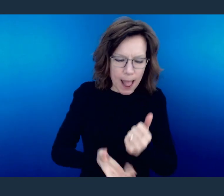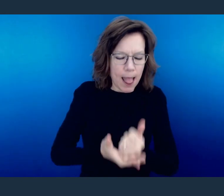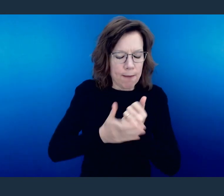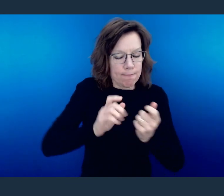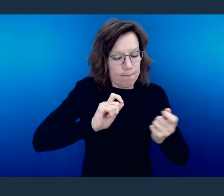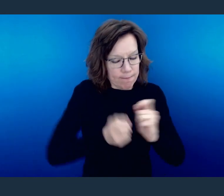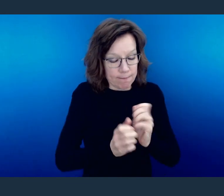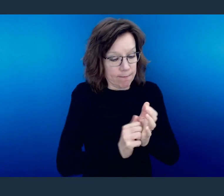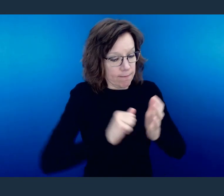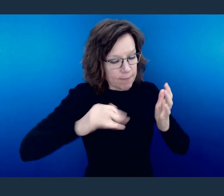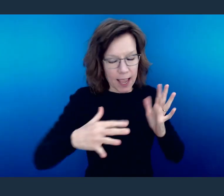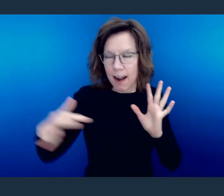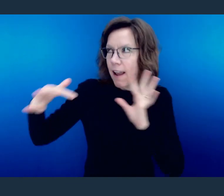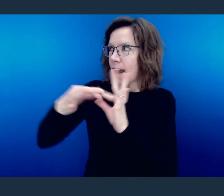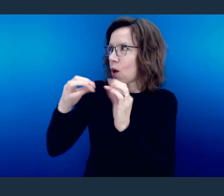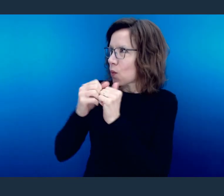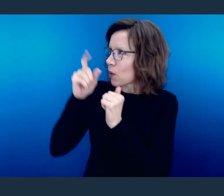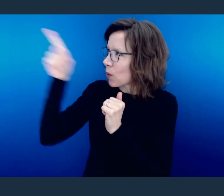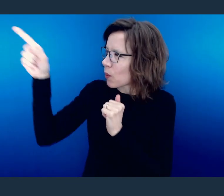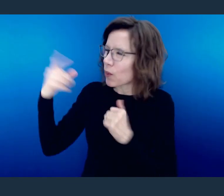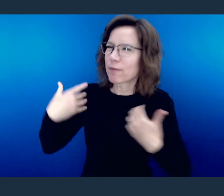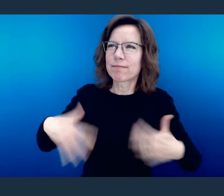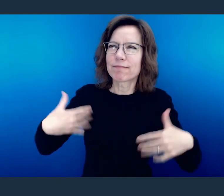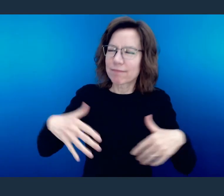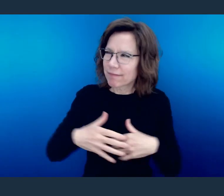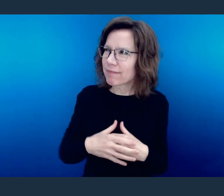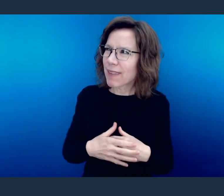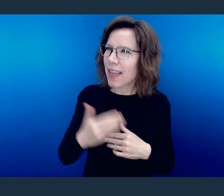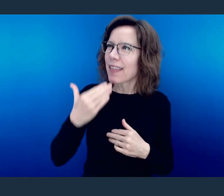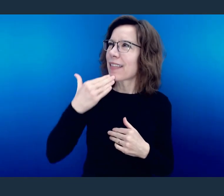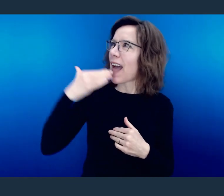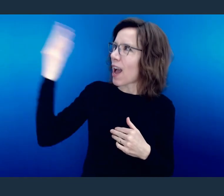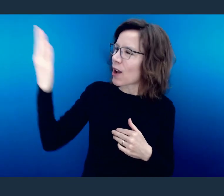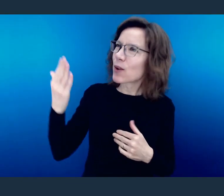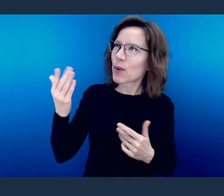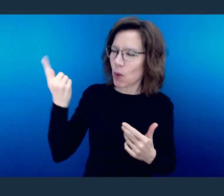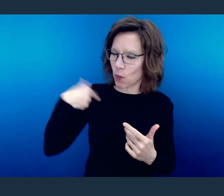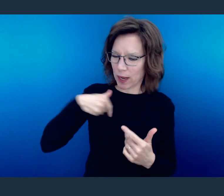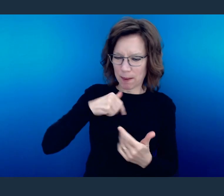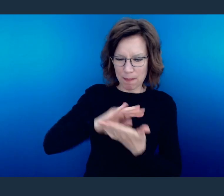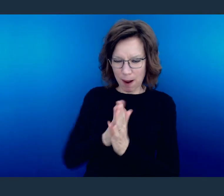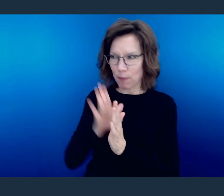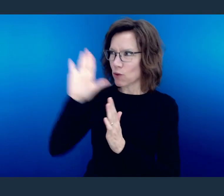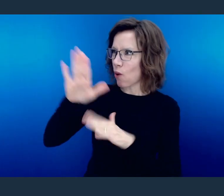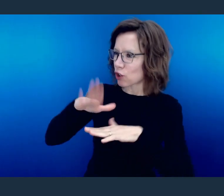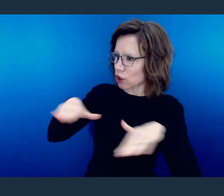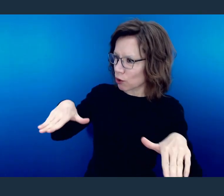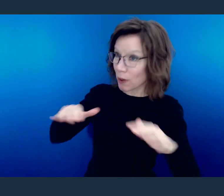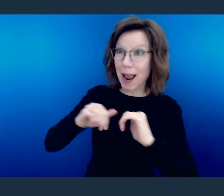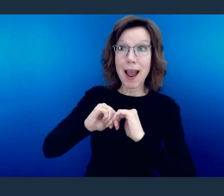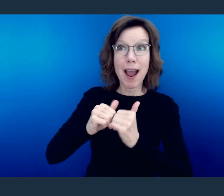We thank You that we are children of Yours because of what You did through the work of